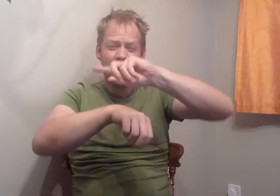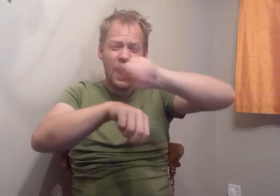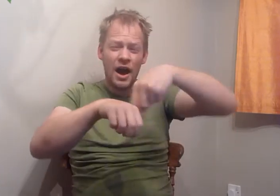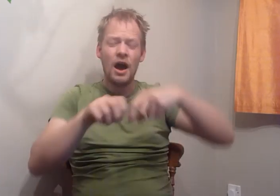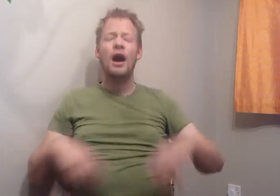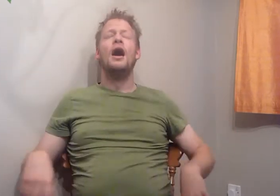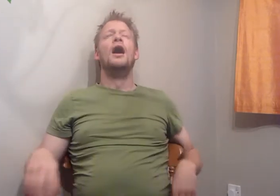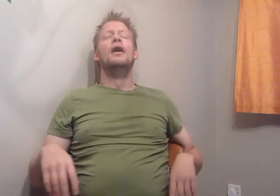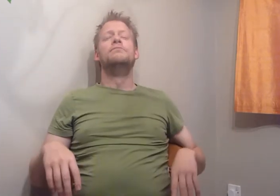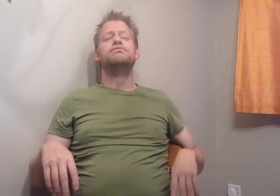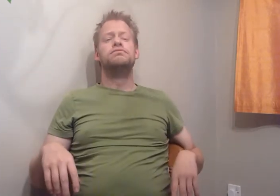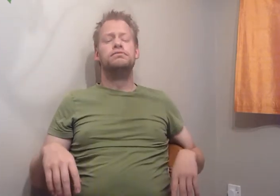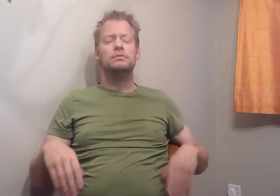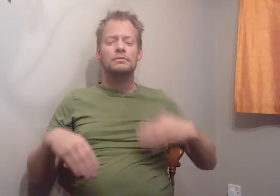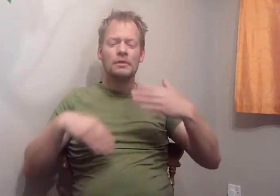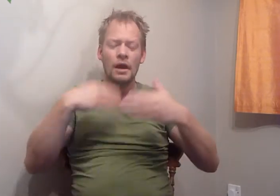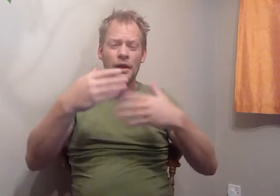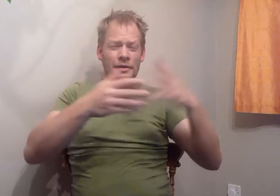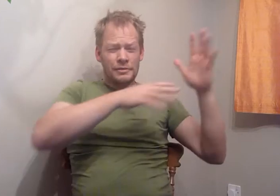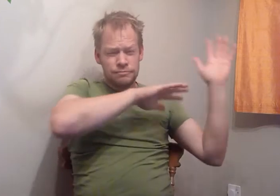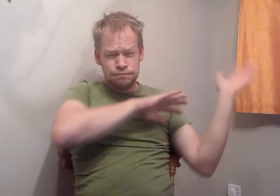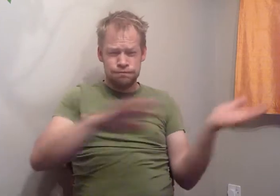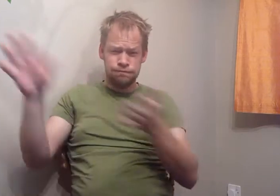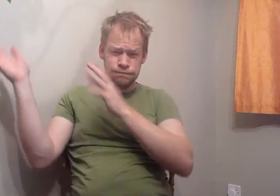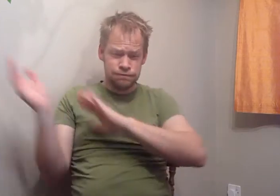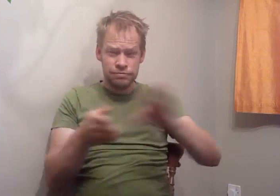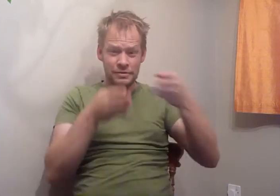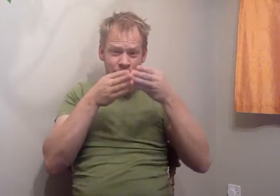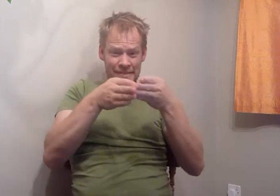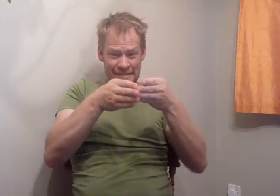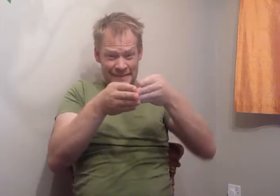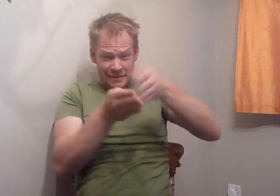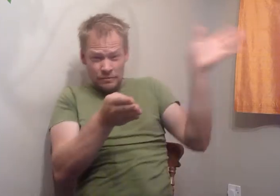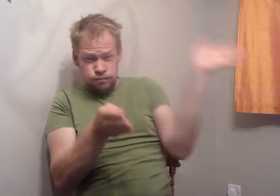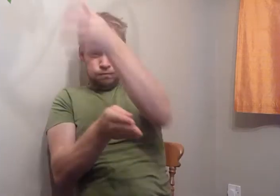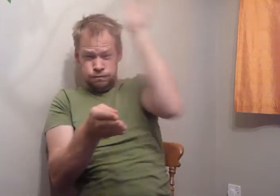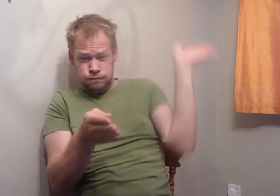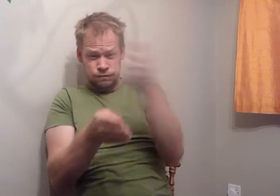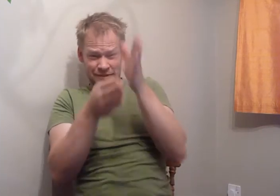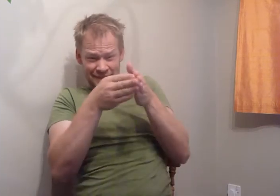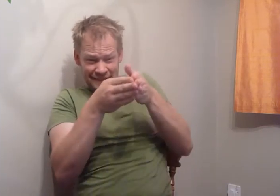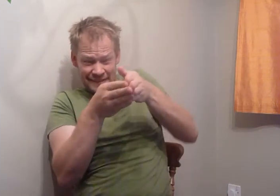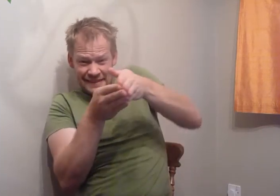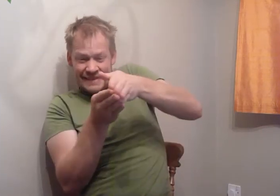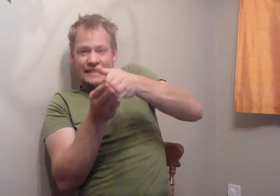(Sigh!) And there were also strong winds - making his boat heel over.